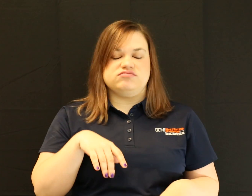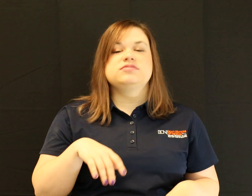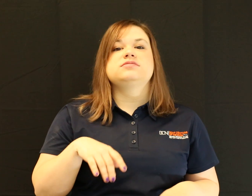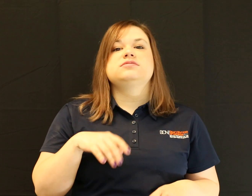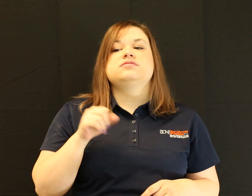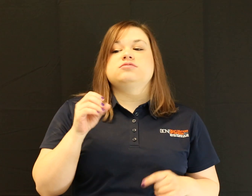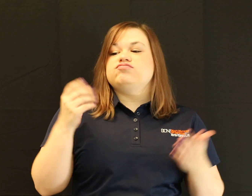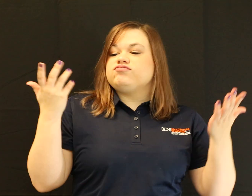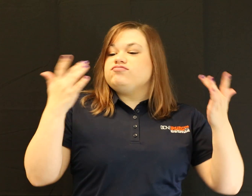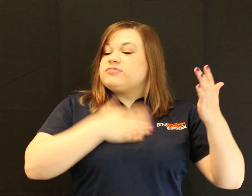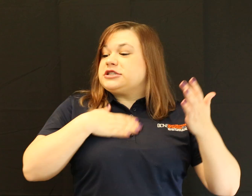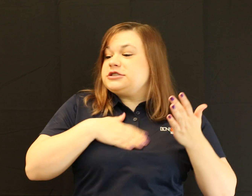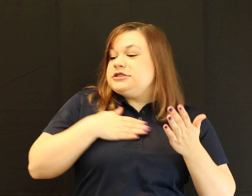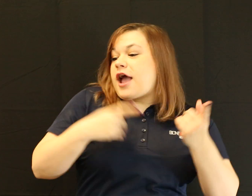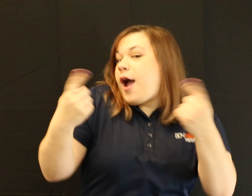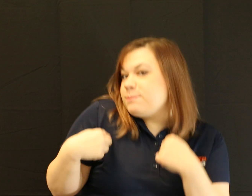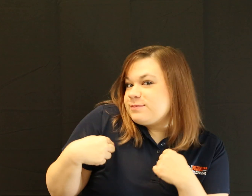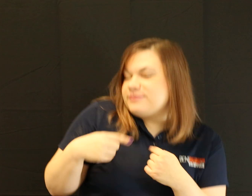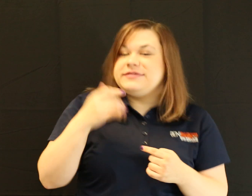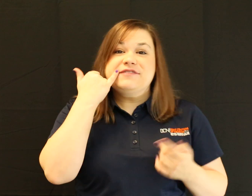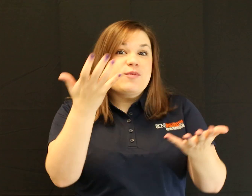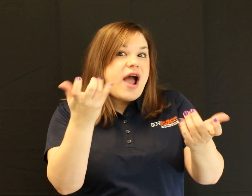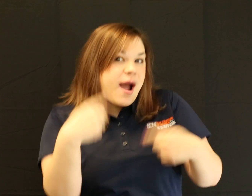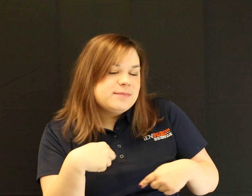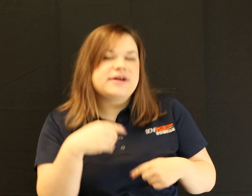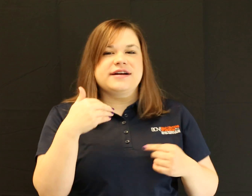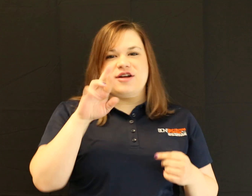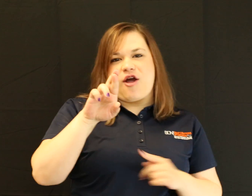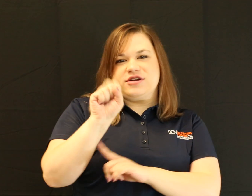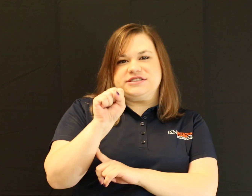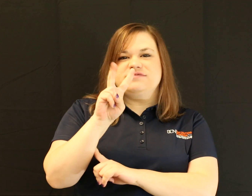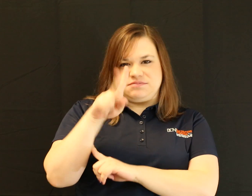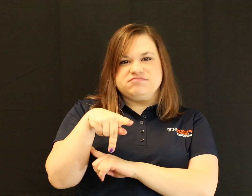Please RSVP if you would like to join us!